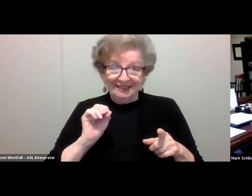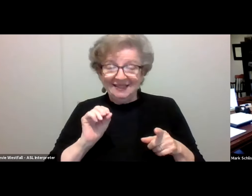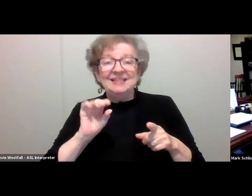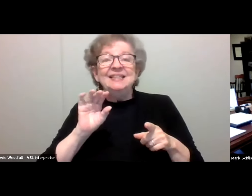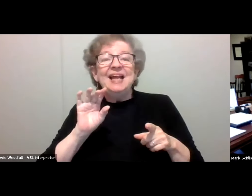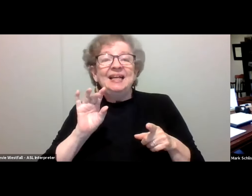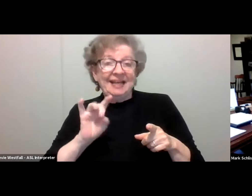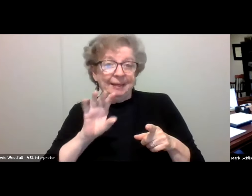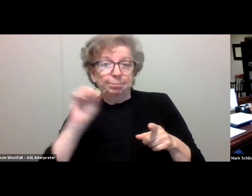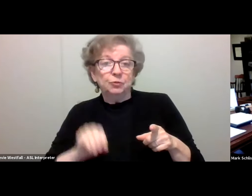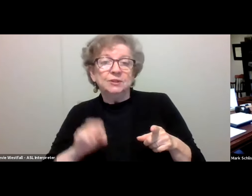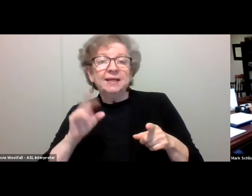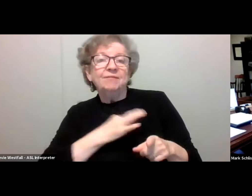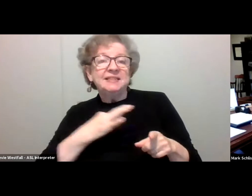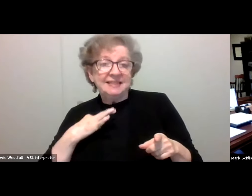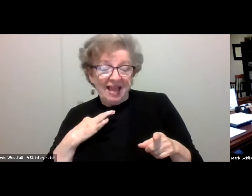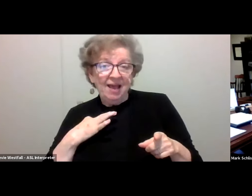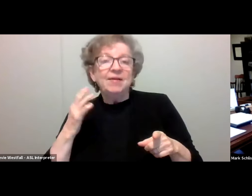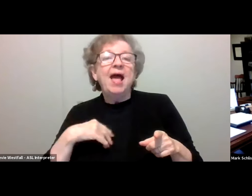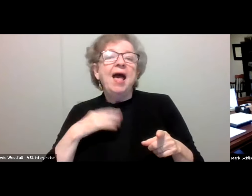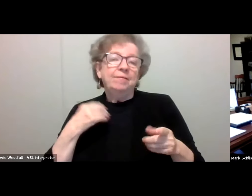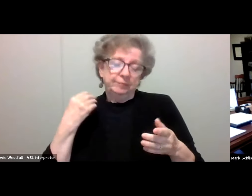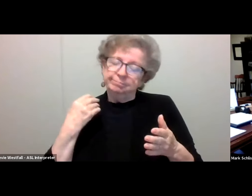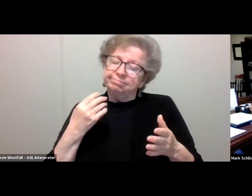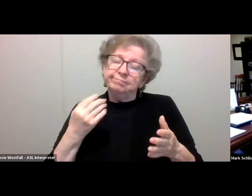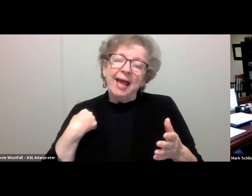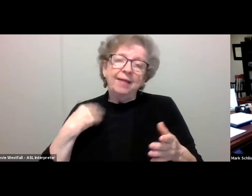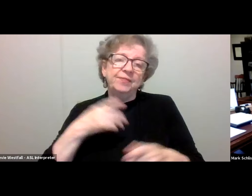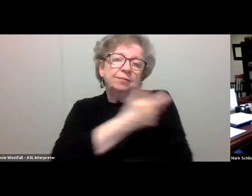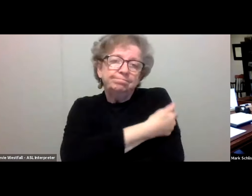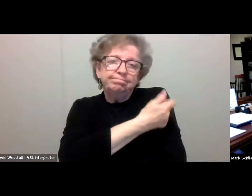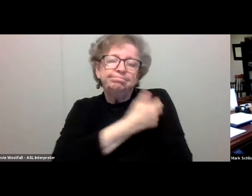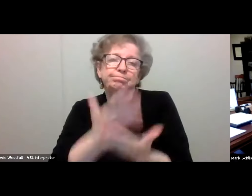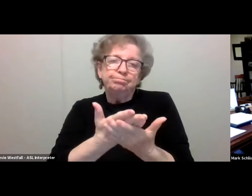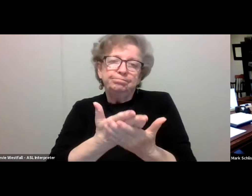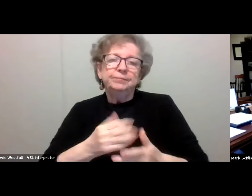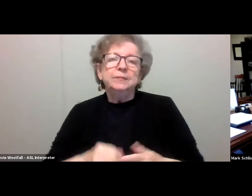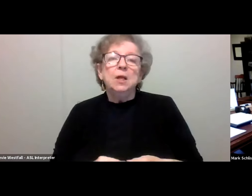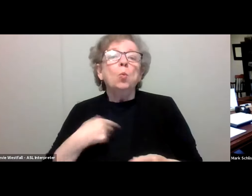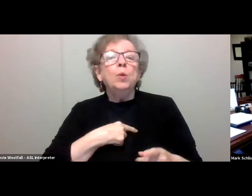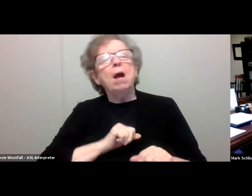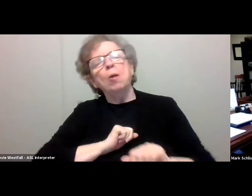have reported and we validated their vaccination status. And we're very proud of the response to the vaccine requirement.